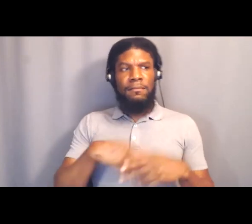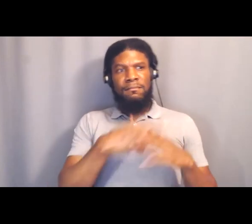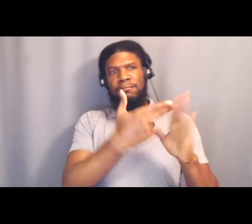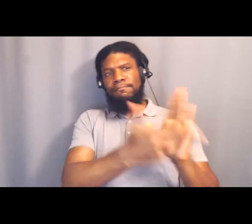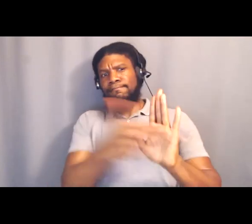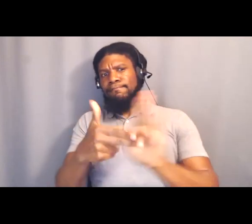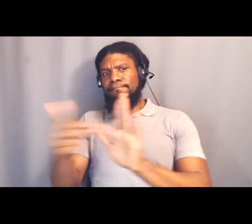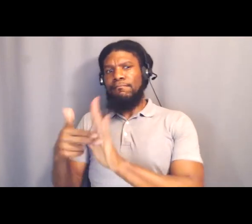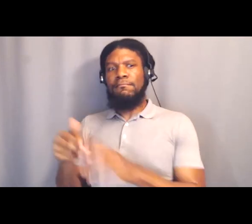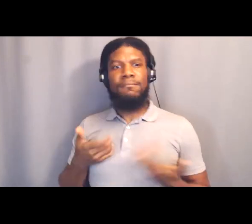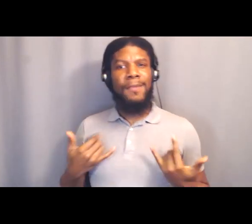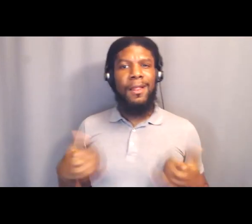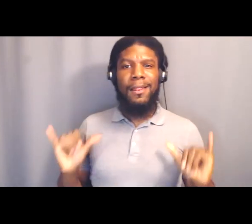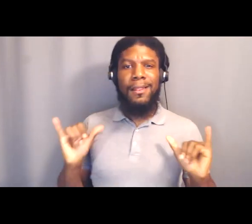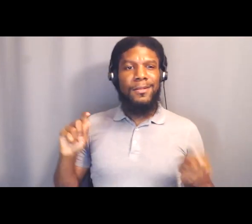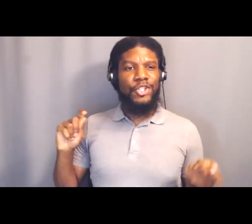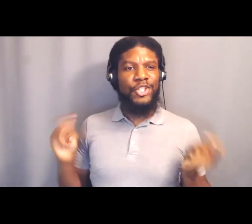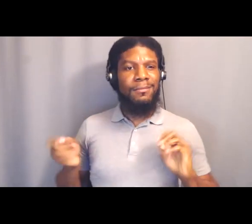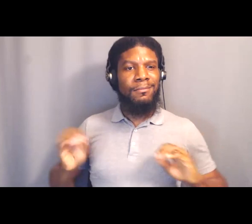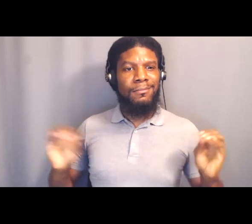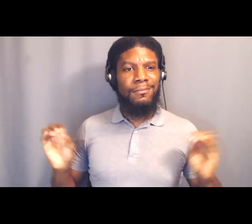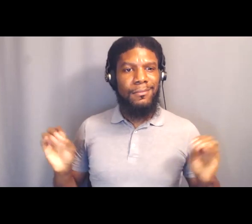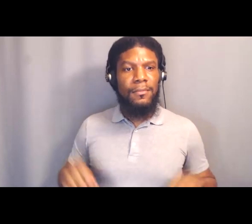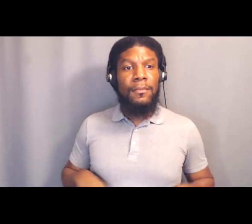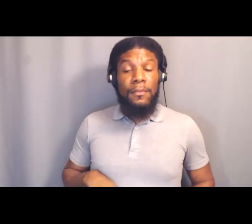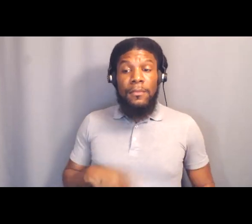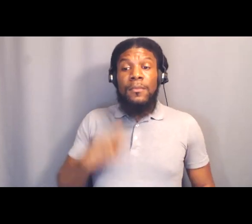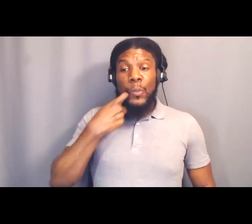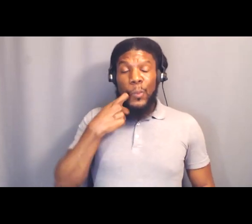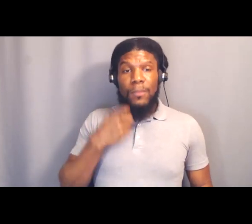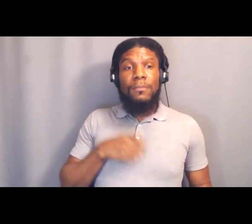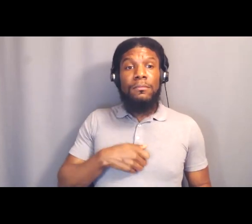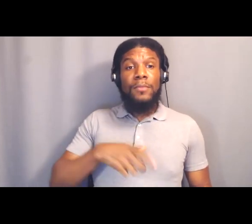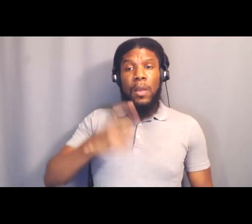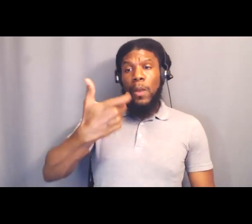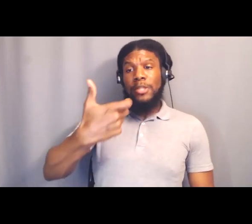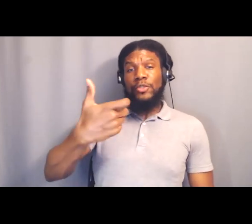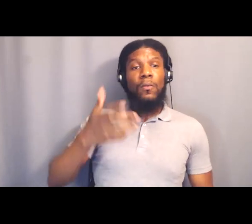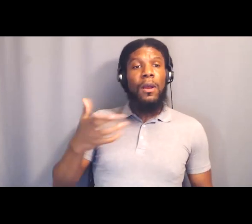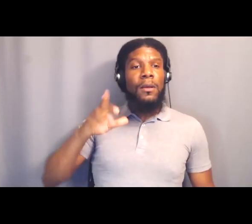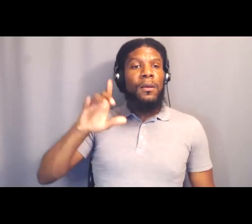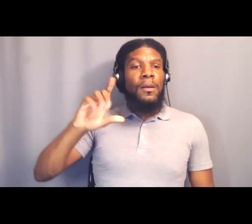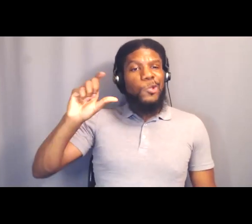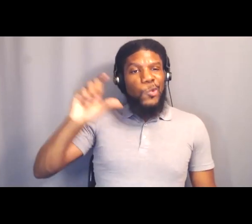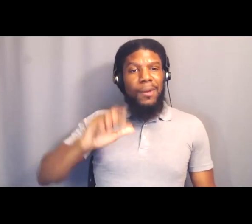We just jumped off. I just jumped off an Instagram live where I witnessed this terrible sheriff, Alex Villanueva,